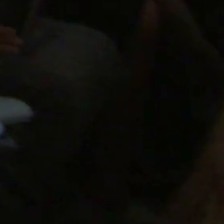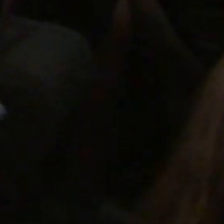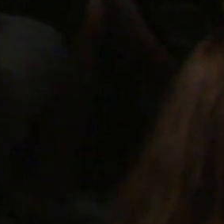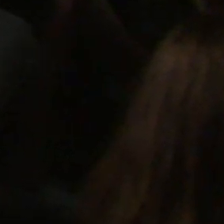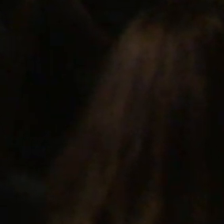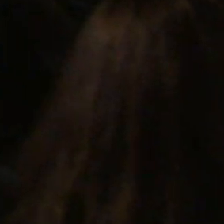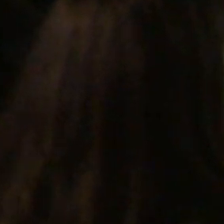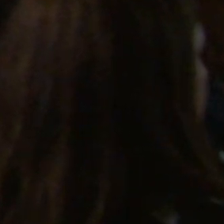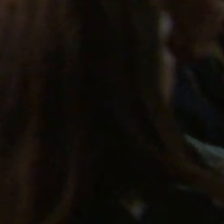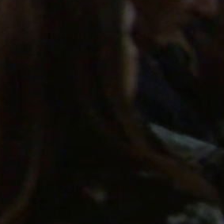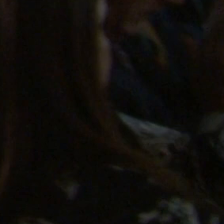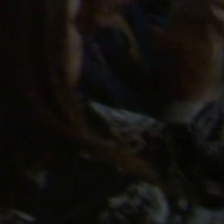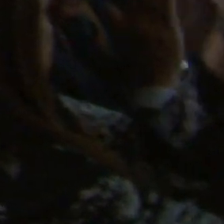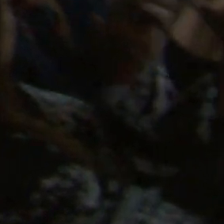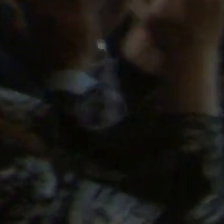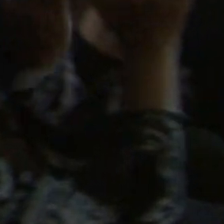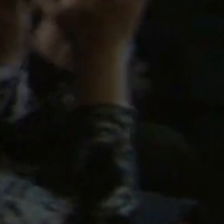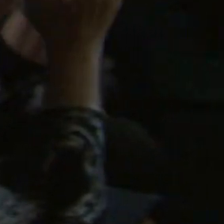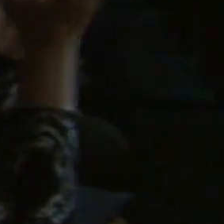your support for what we do.